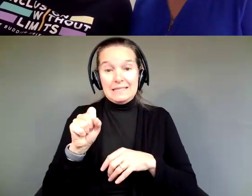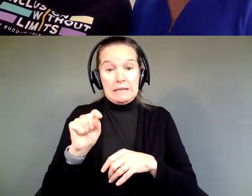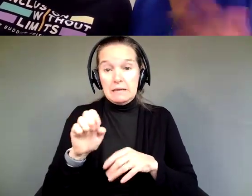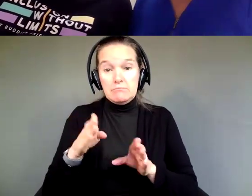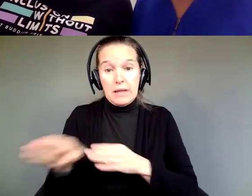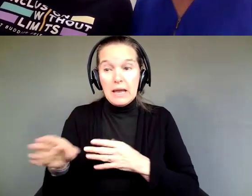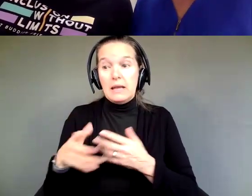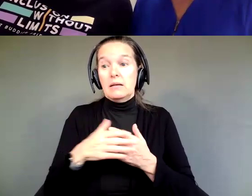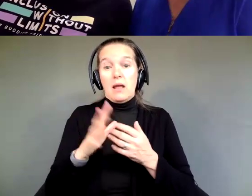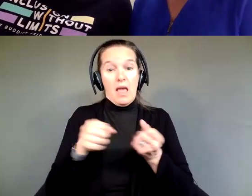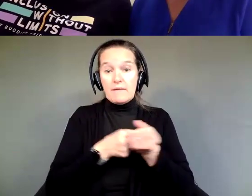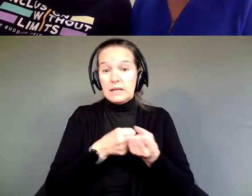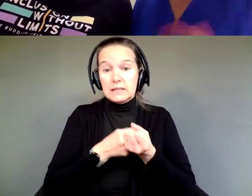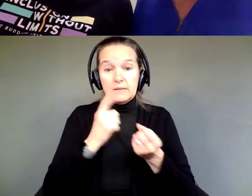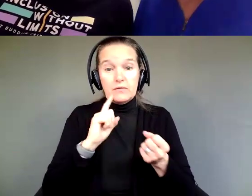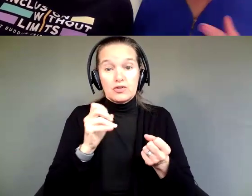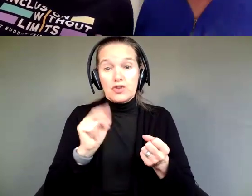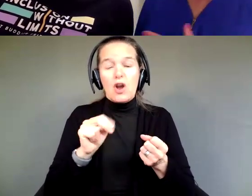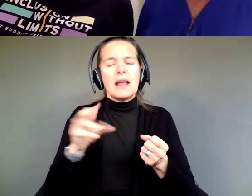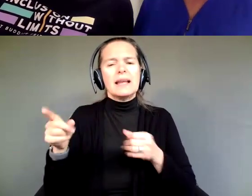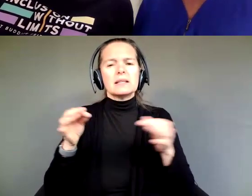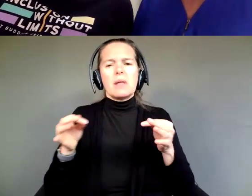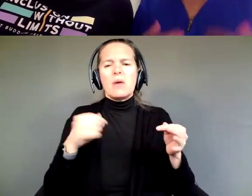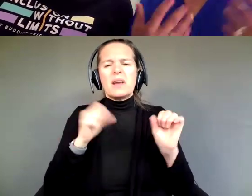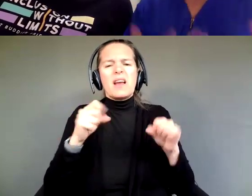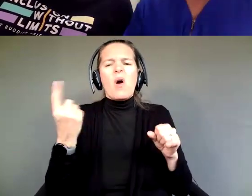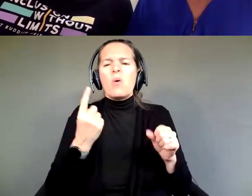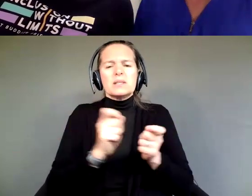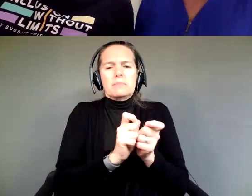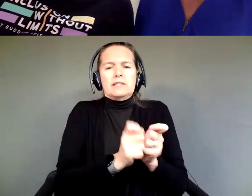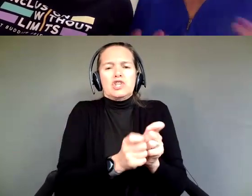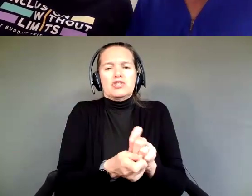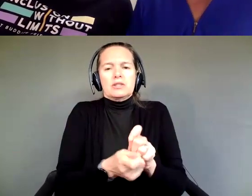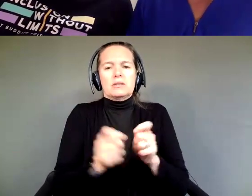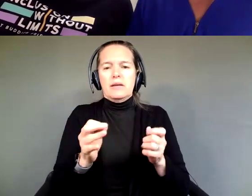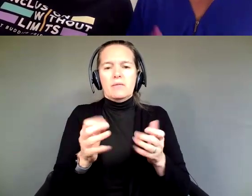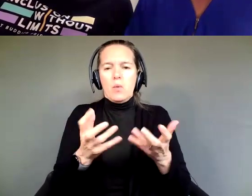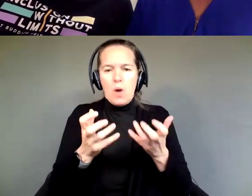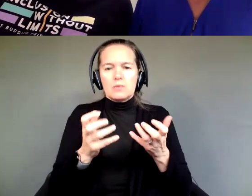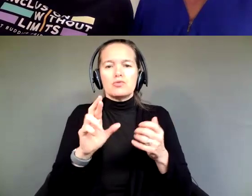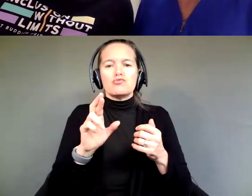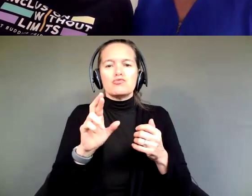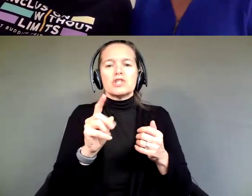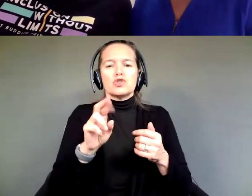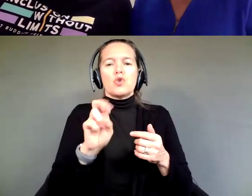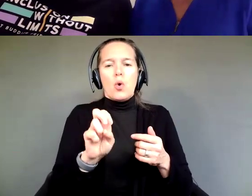And the good thing he explained to me about that, you know, we can always go in and make changes if we want to return or restore. As that's the great thing about Guardian Advocacy,